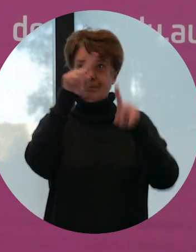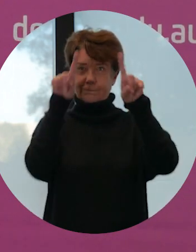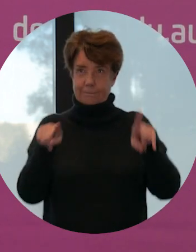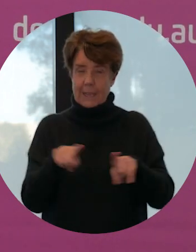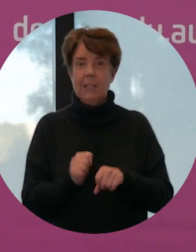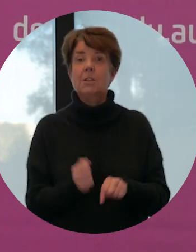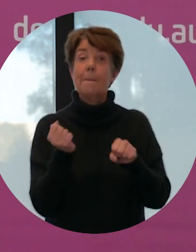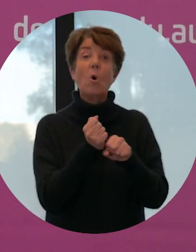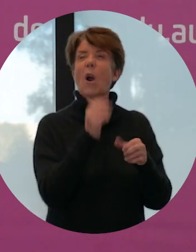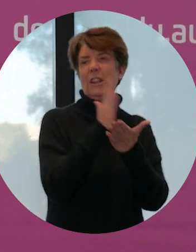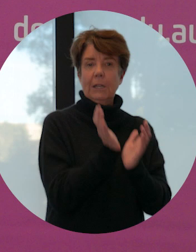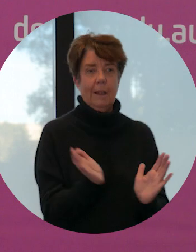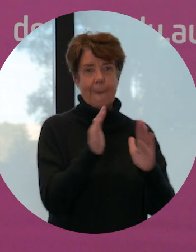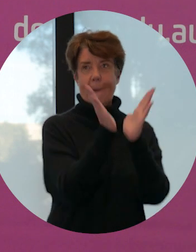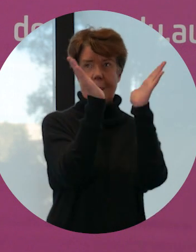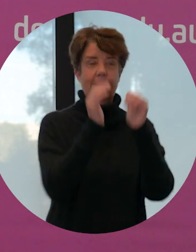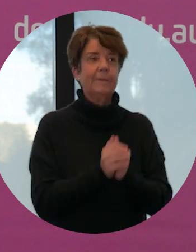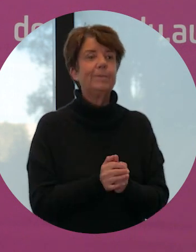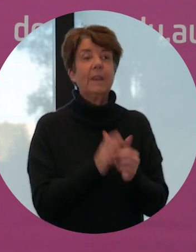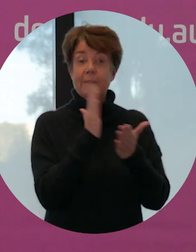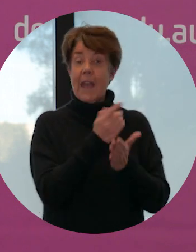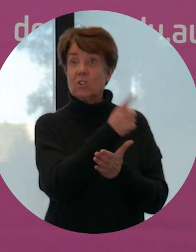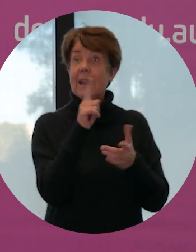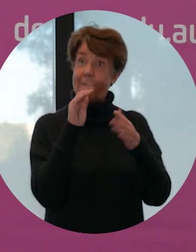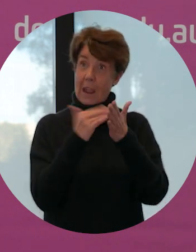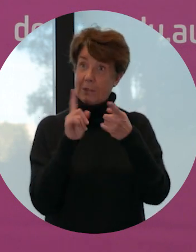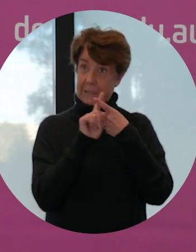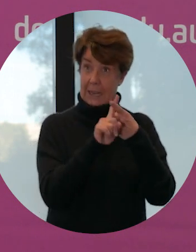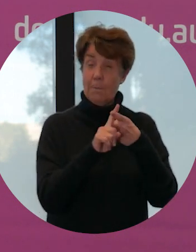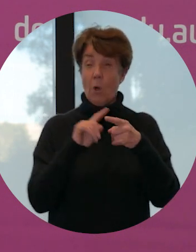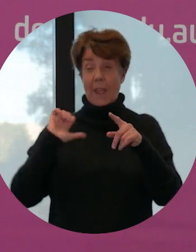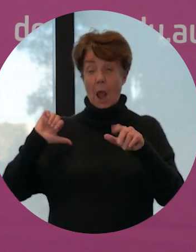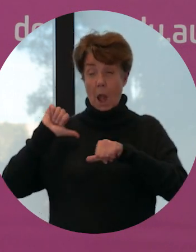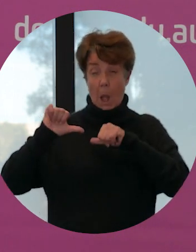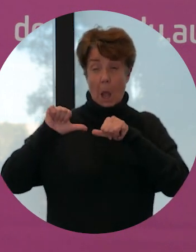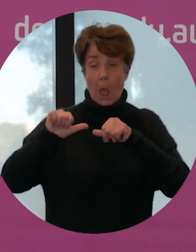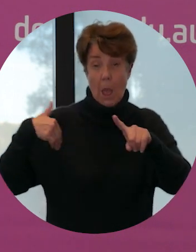made of clay, which we know is sustainable. Now fast forward to the Industrial Revolution